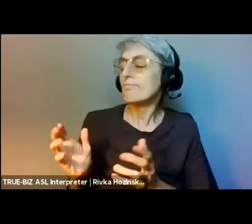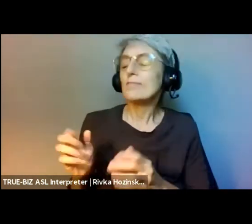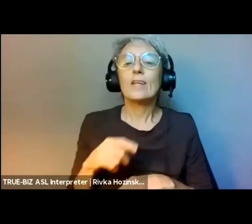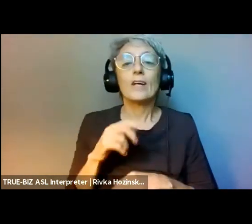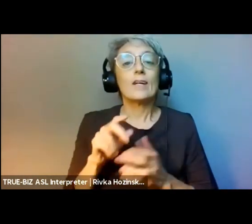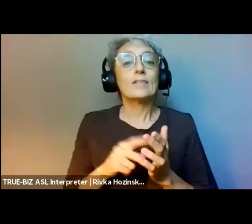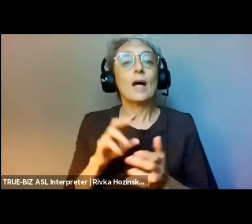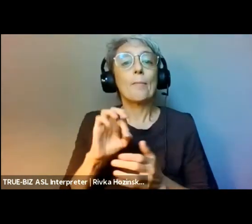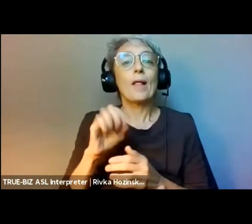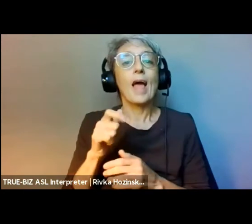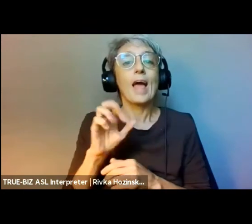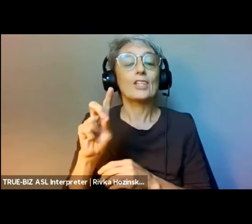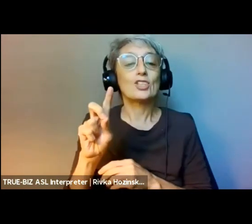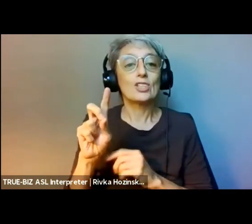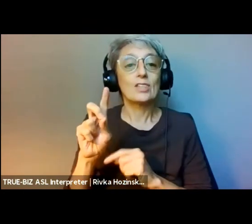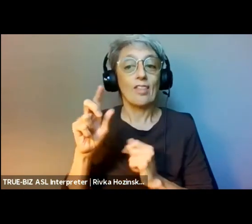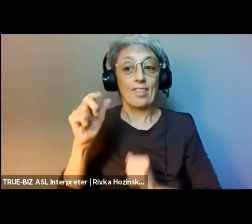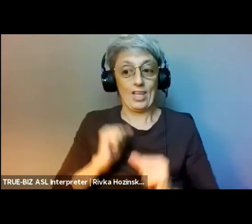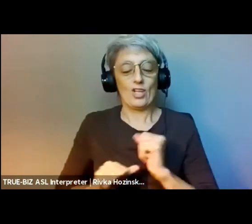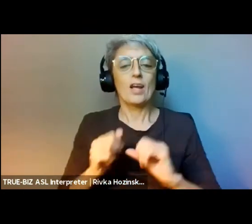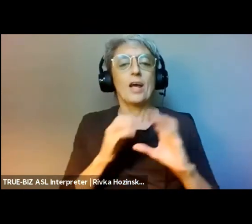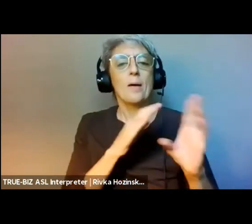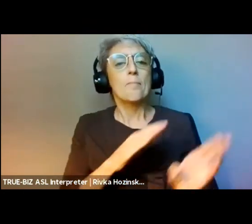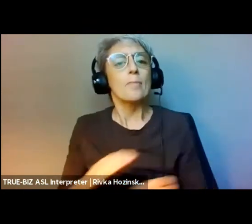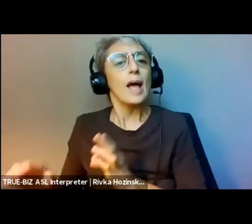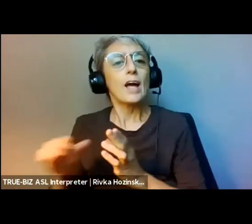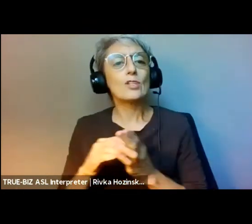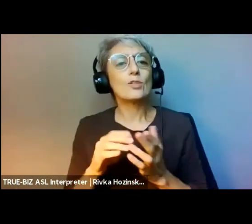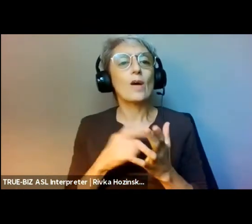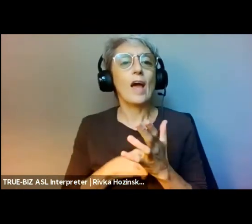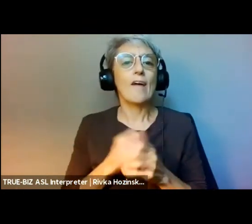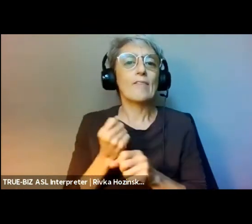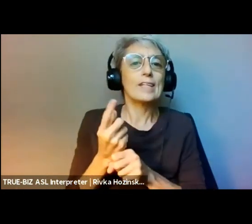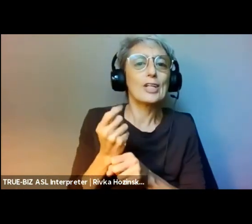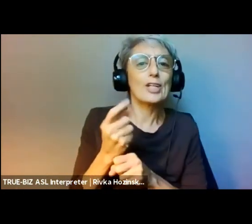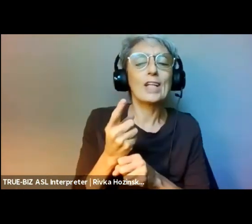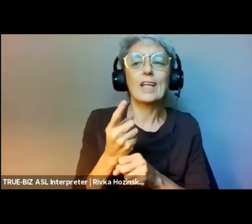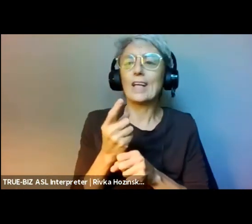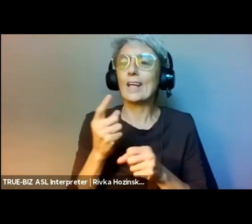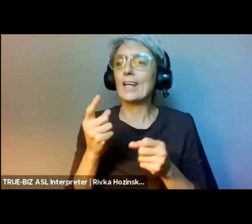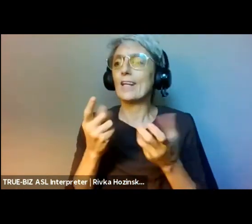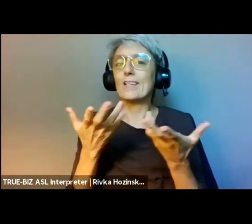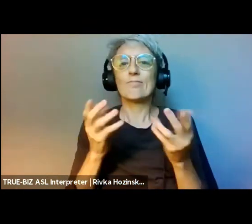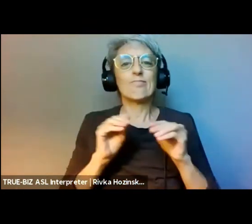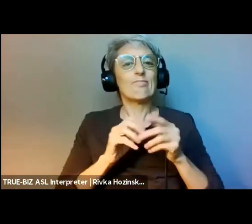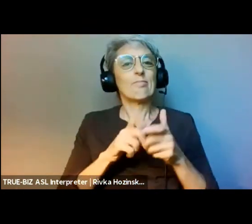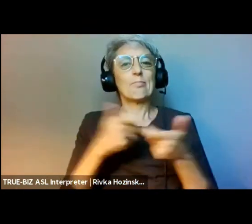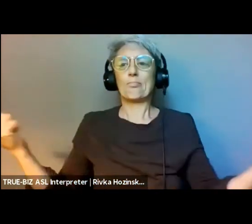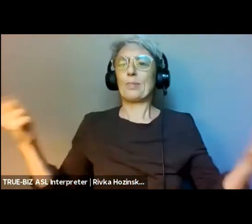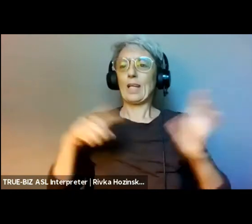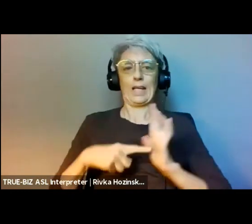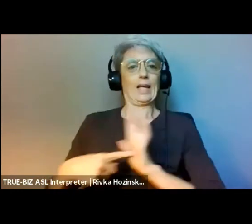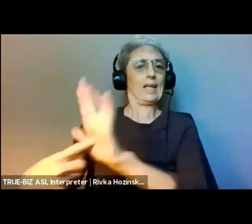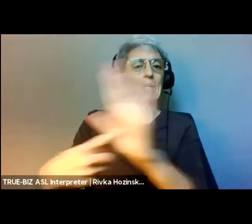as well as a classically trained herbalist, silversmith, and activist. Yes! A silversmith.